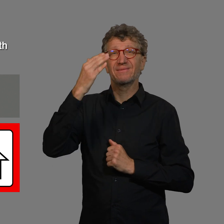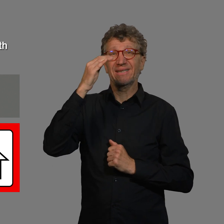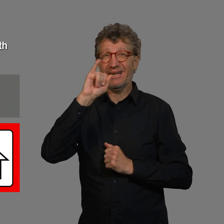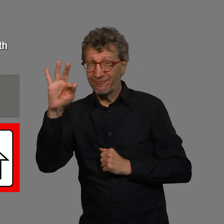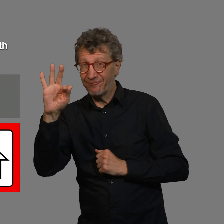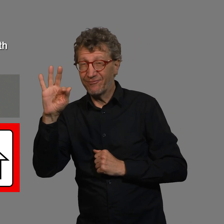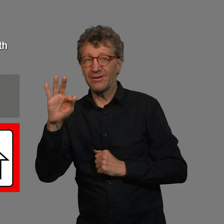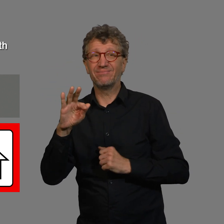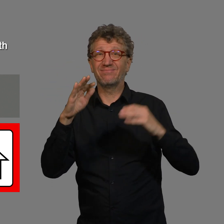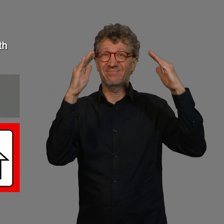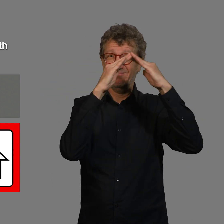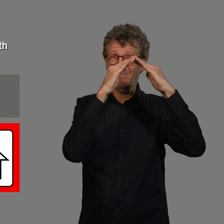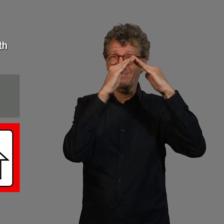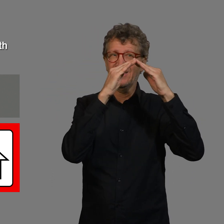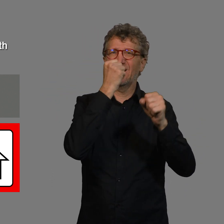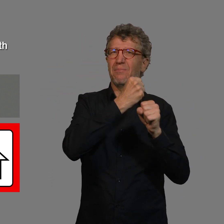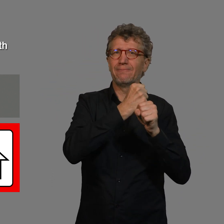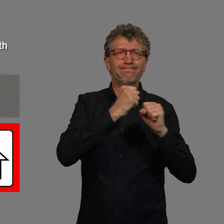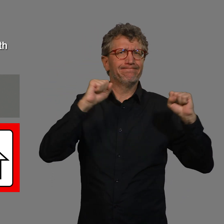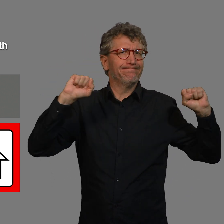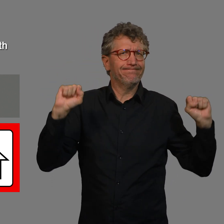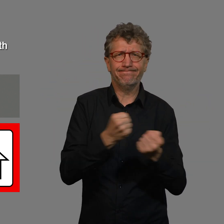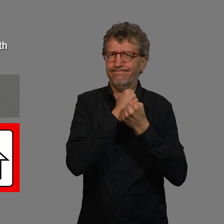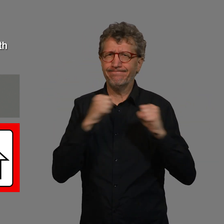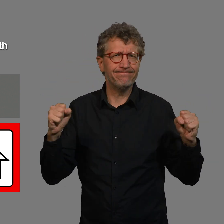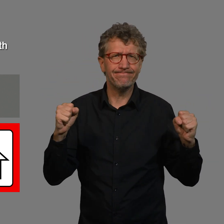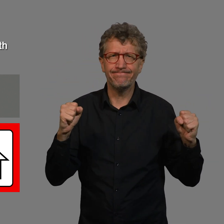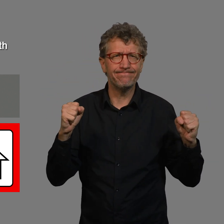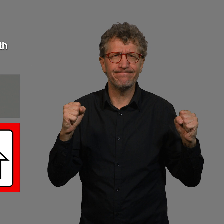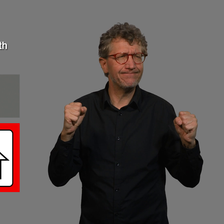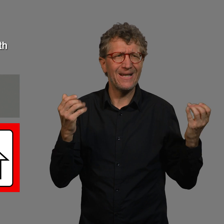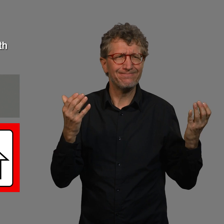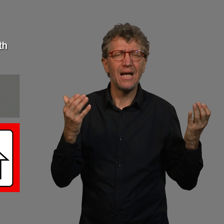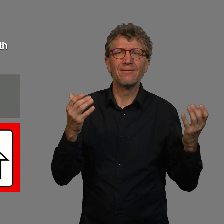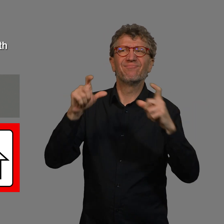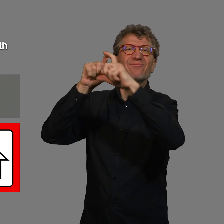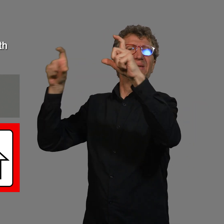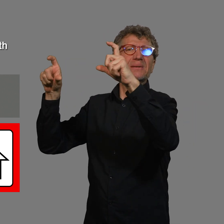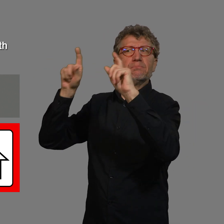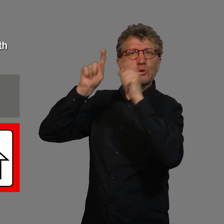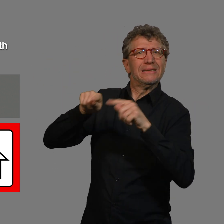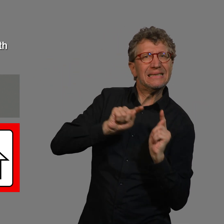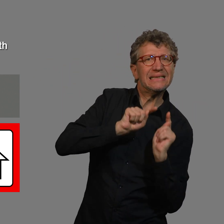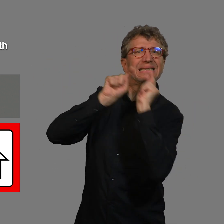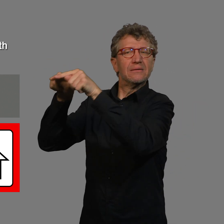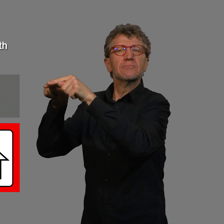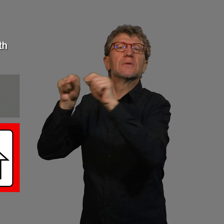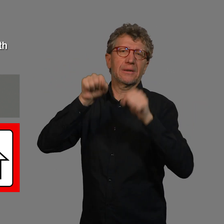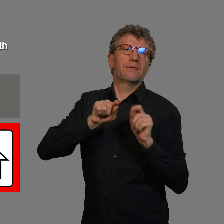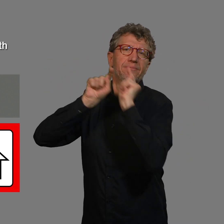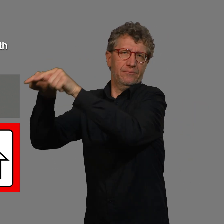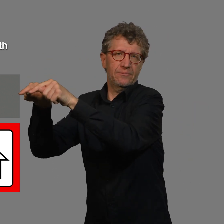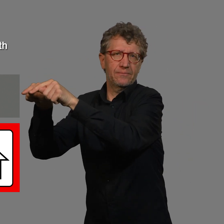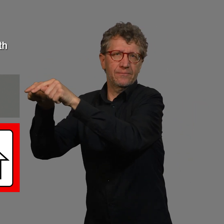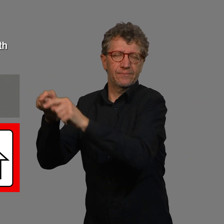If you are unable to work from home and you have to go to work.